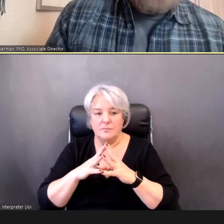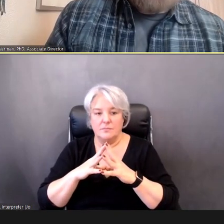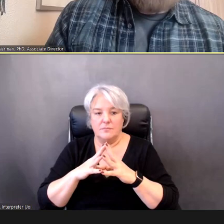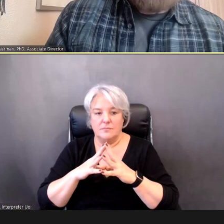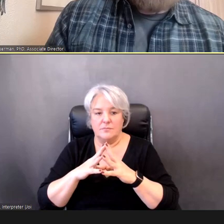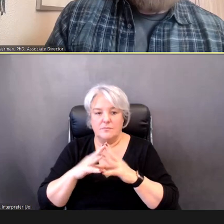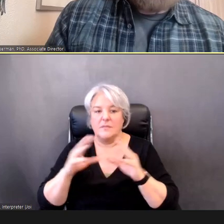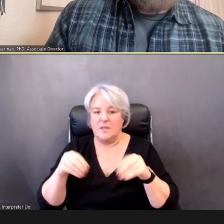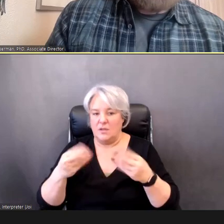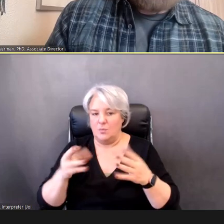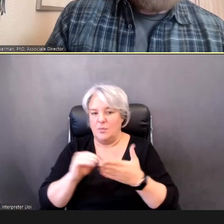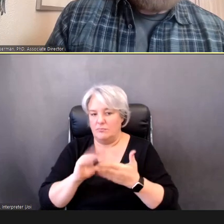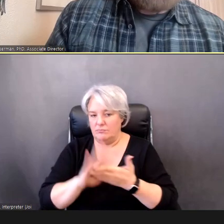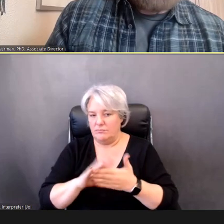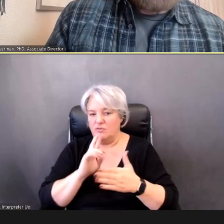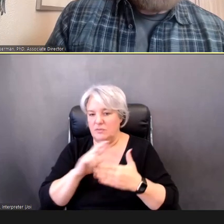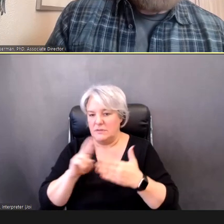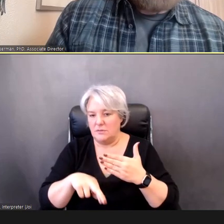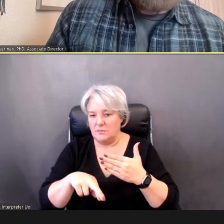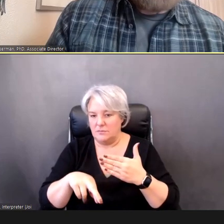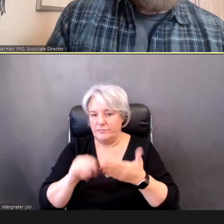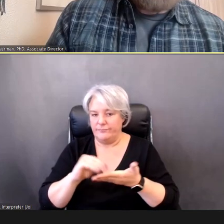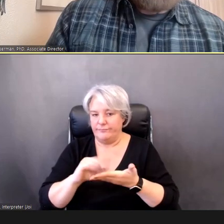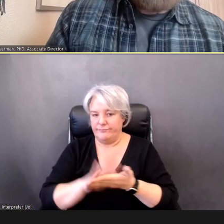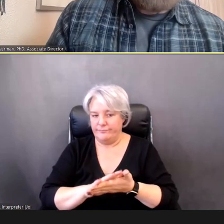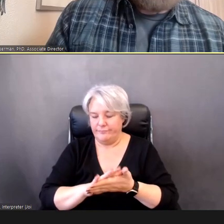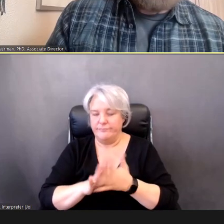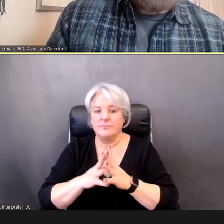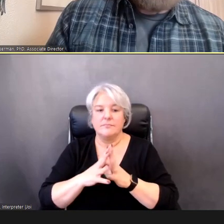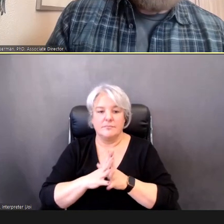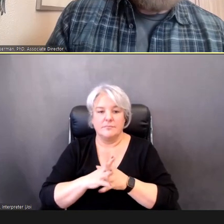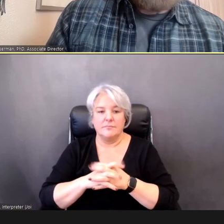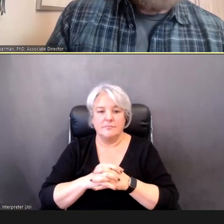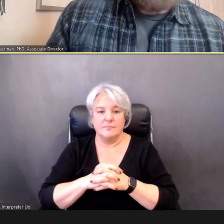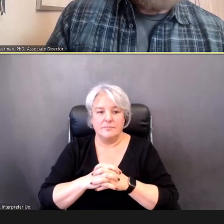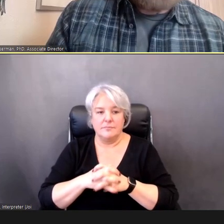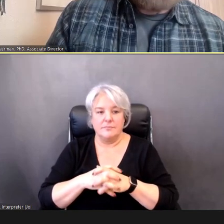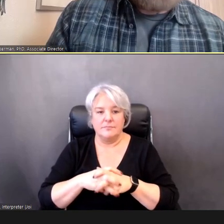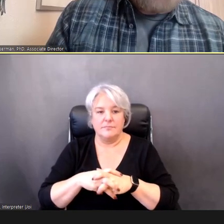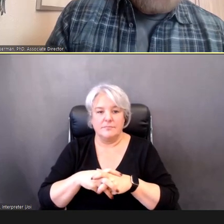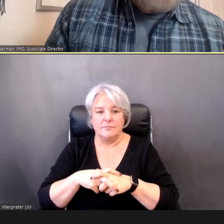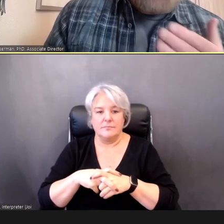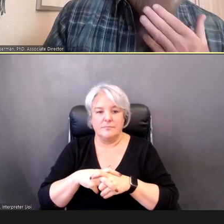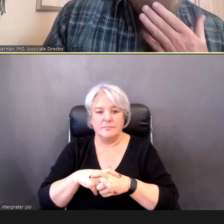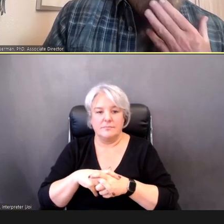(Animation continues), Now, (slide advances)....